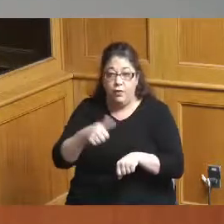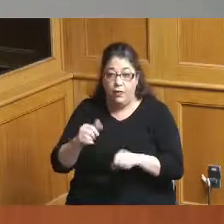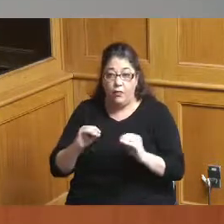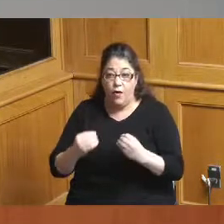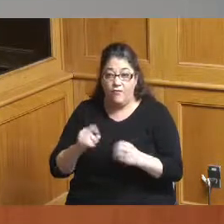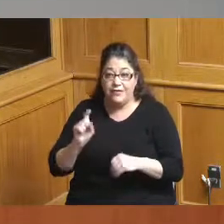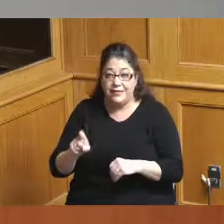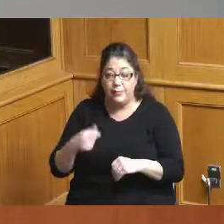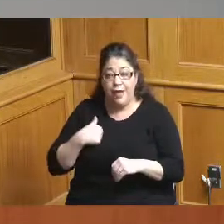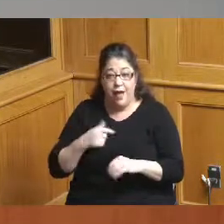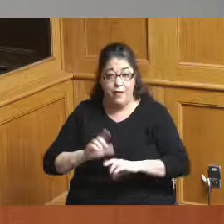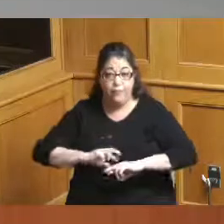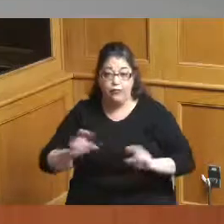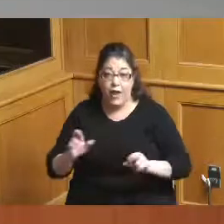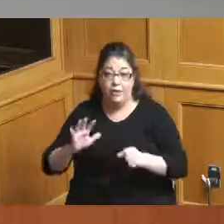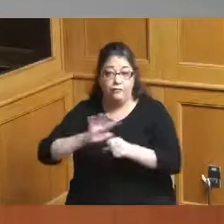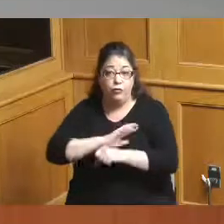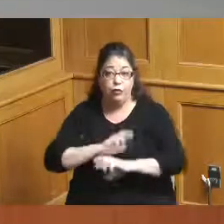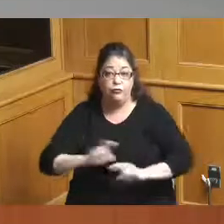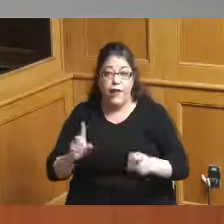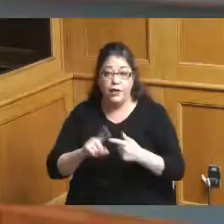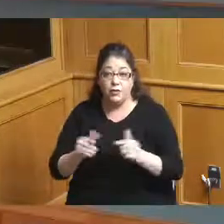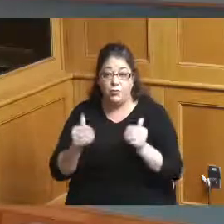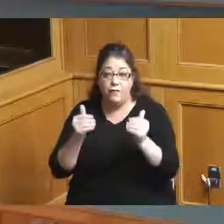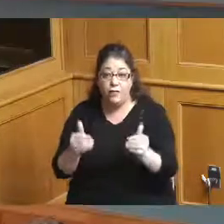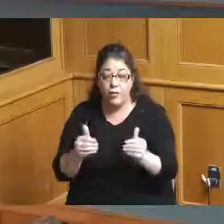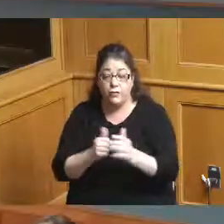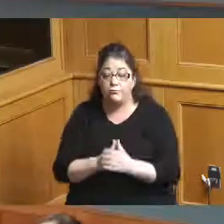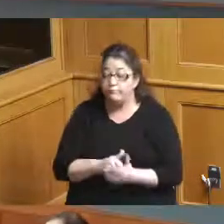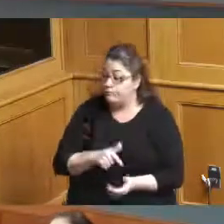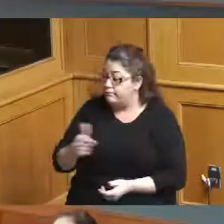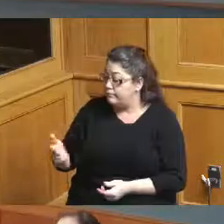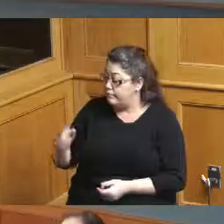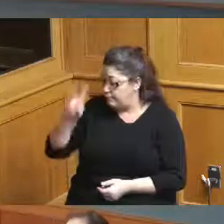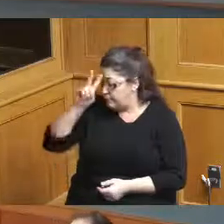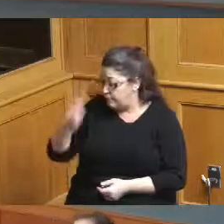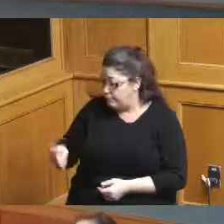forward thank you so much yes and if you want to introduce the resolution that's fine